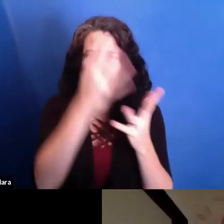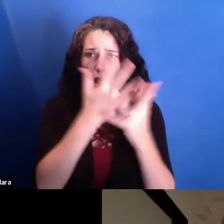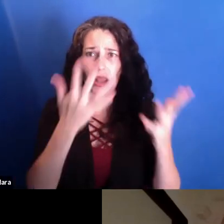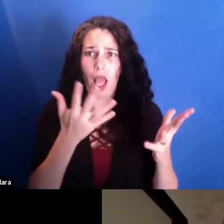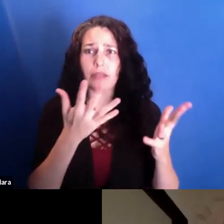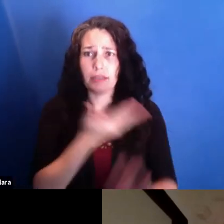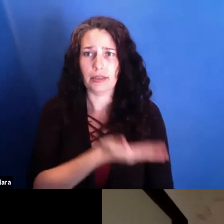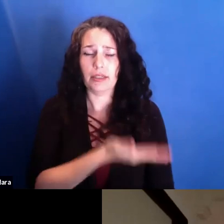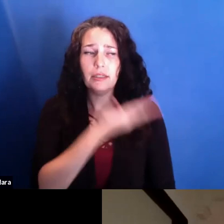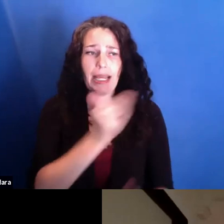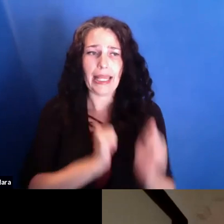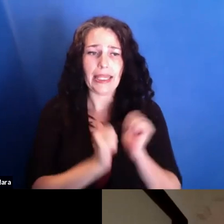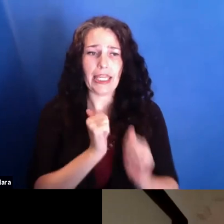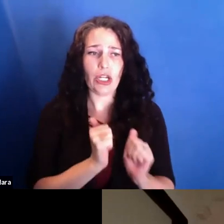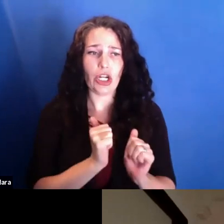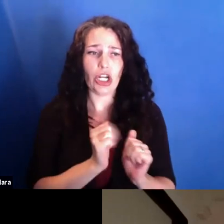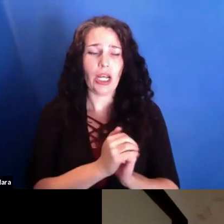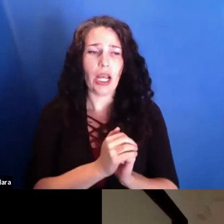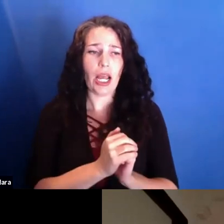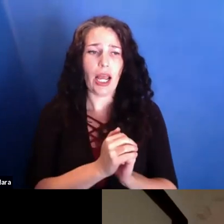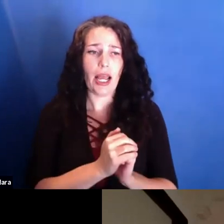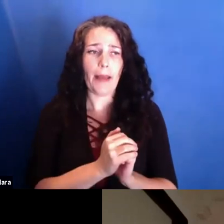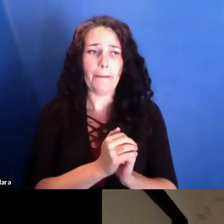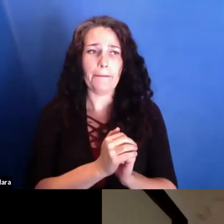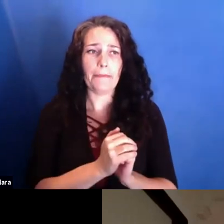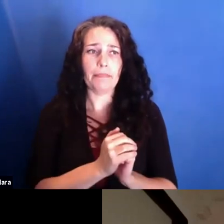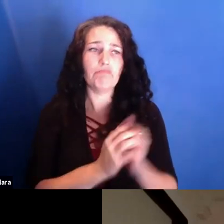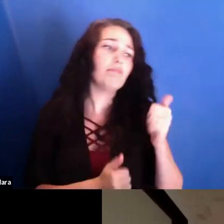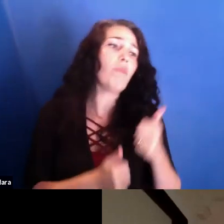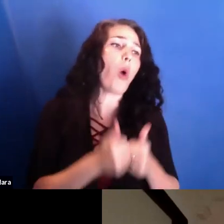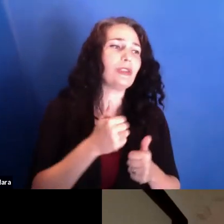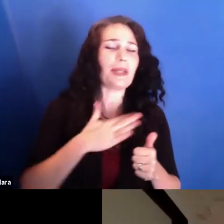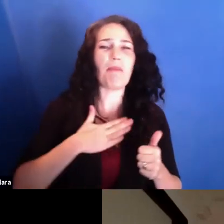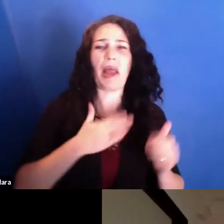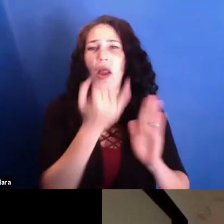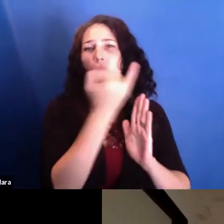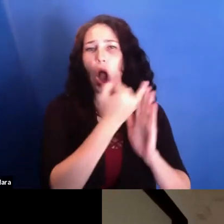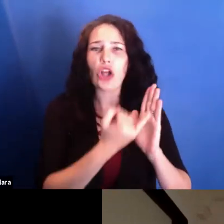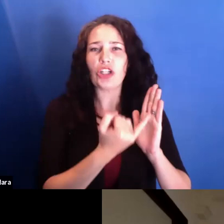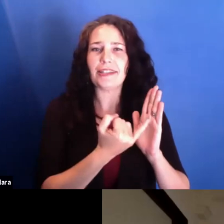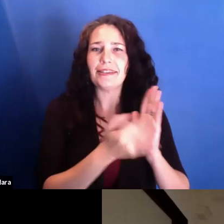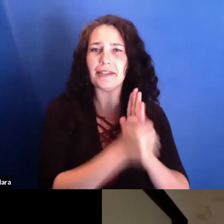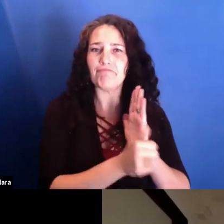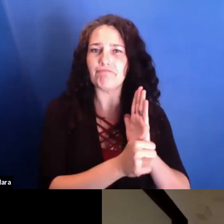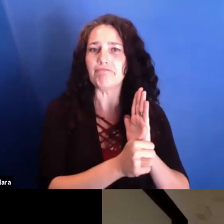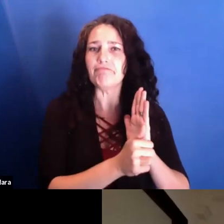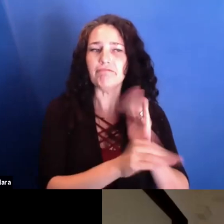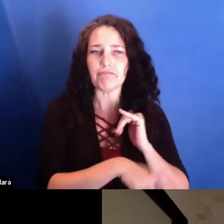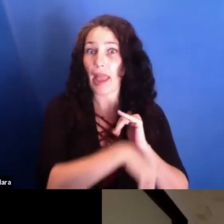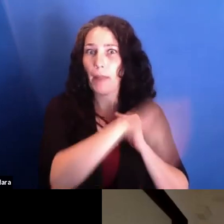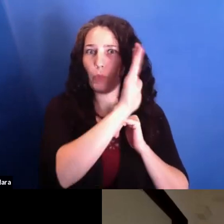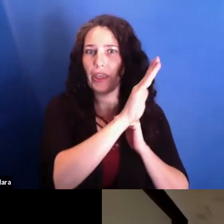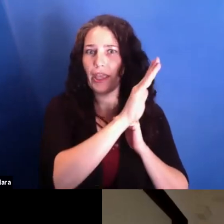I think most of my, let's say, artistic upbringing was there.